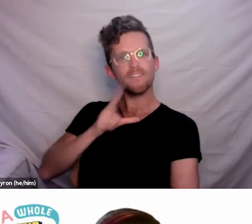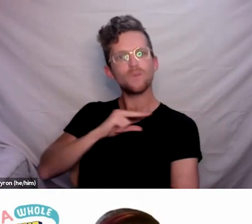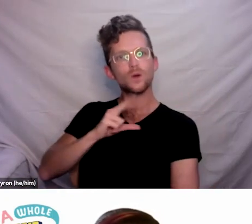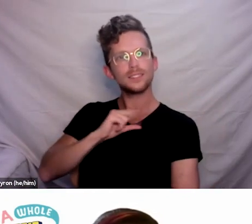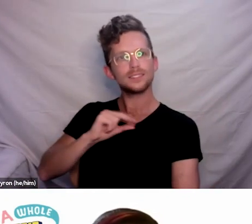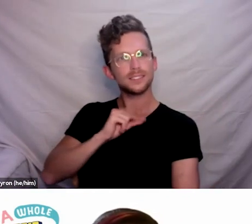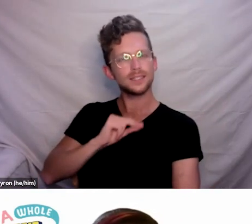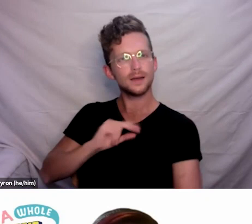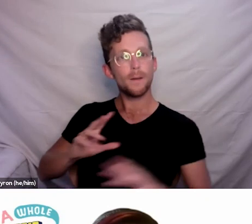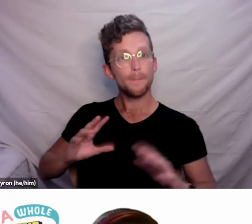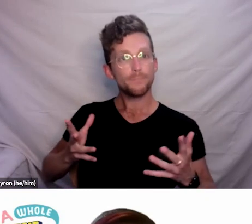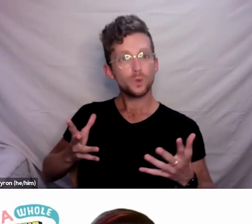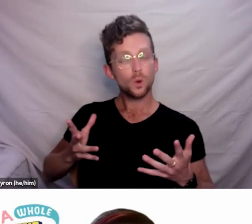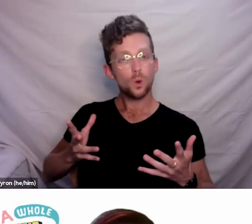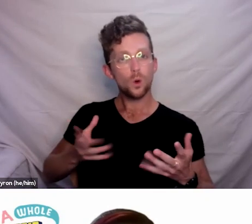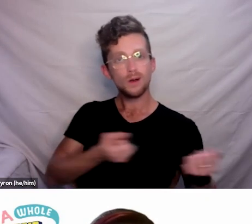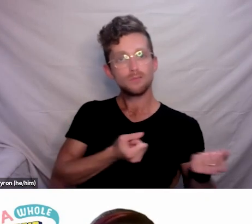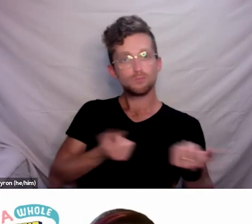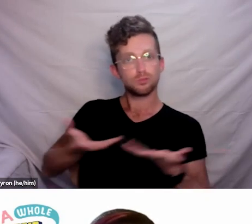or the opportunity for people to be directly involved